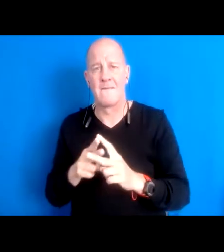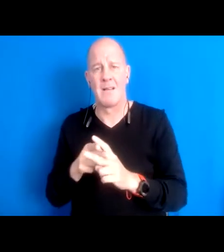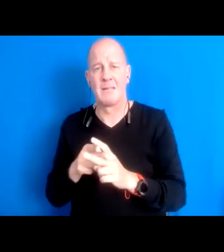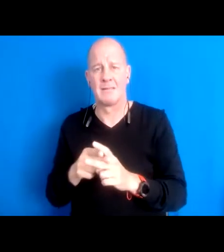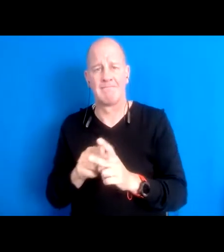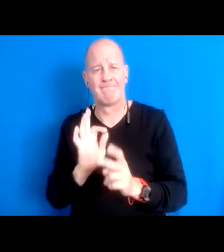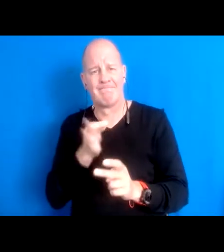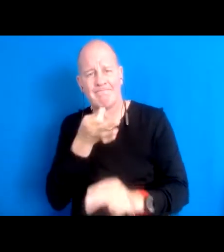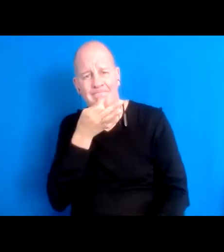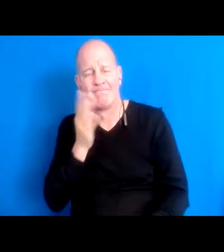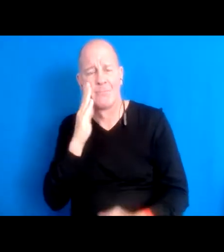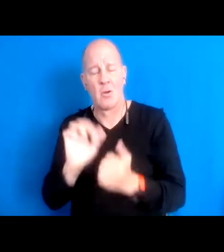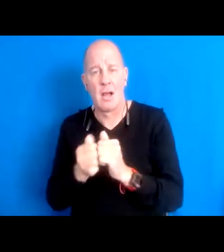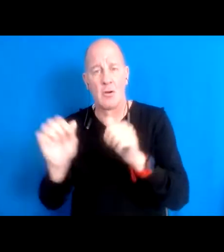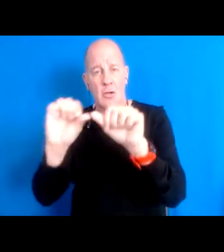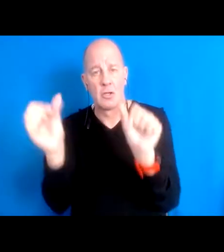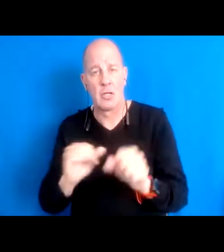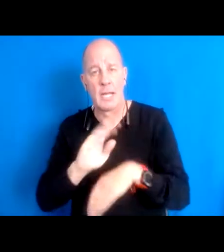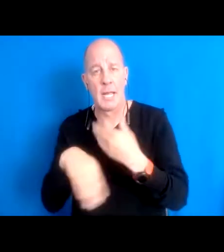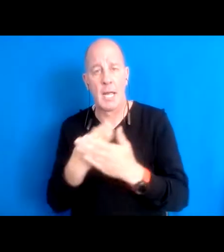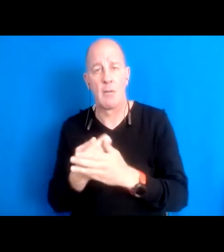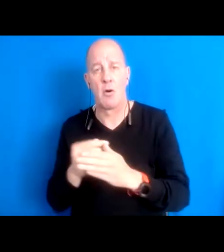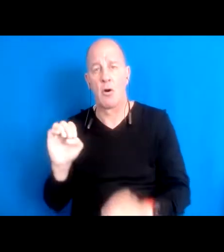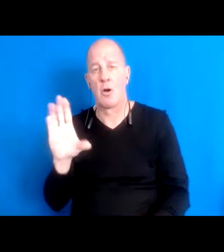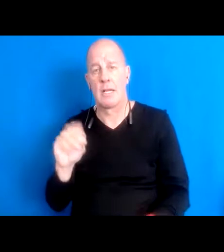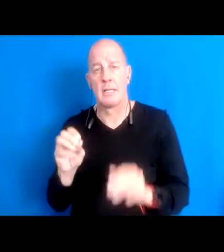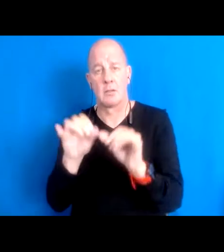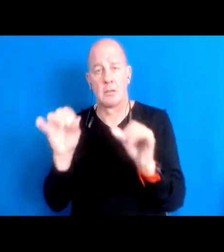entire ecosystems, and bring out the best of what those ecosystems had to offer.